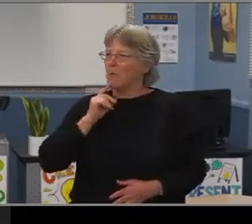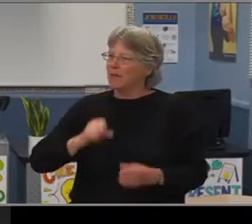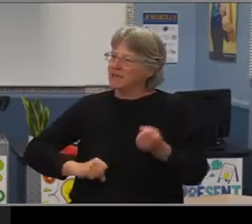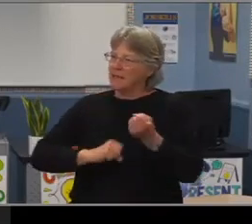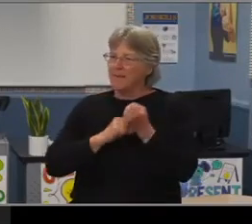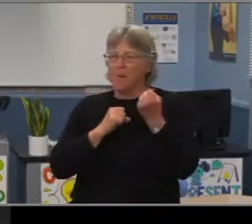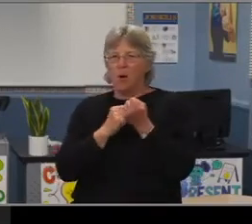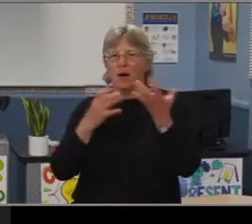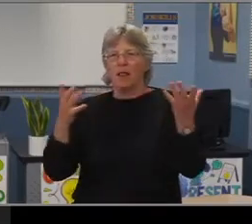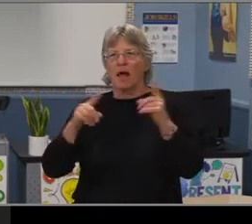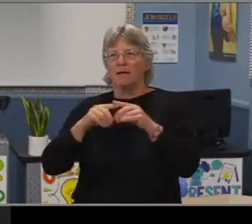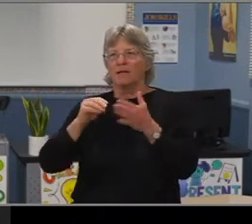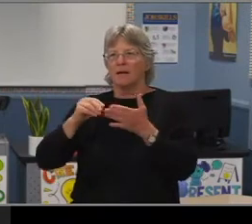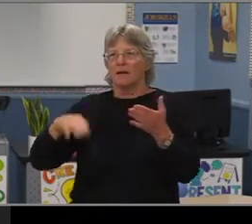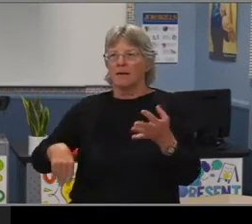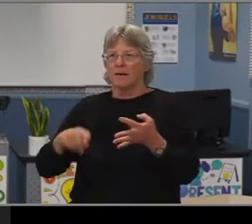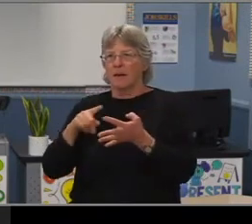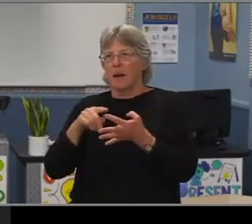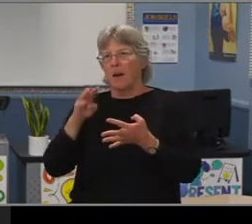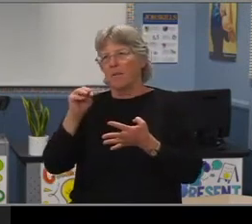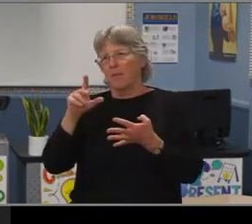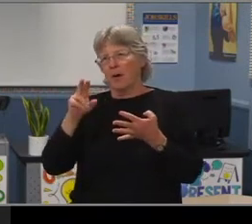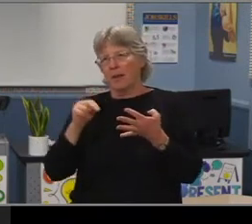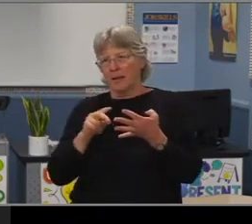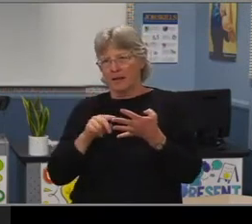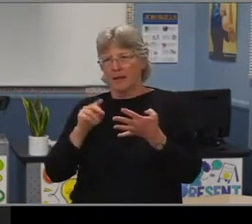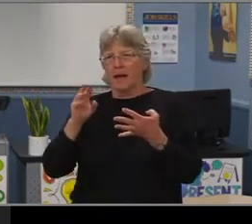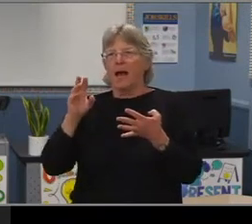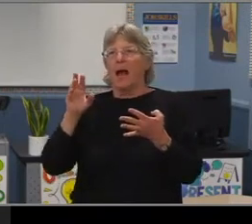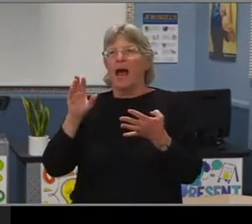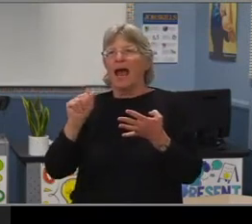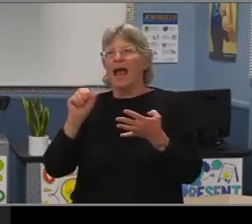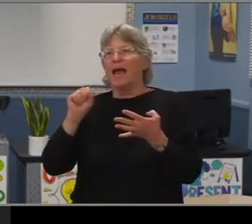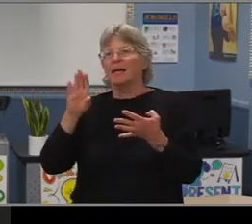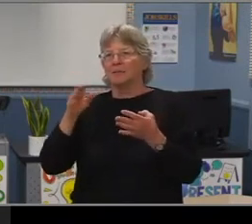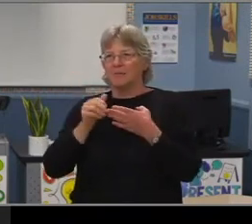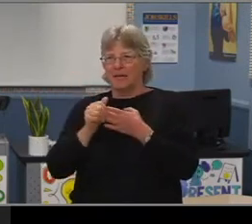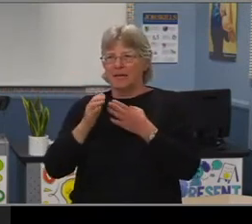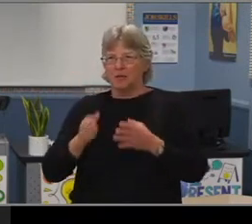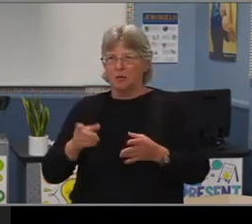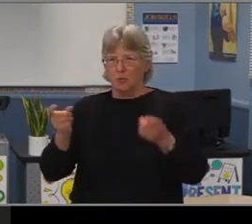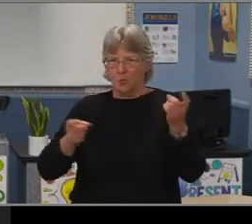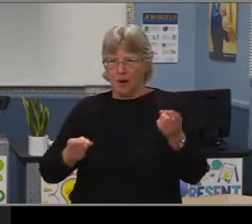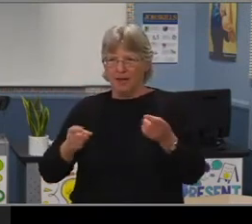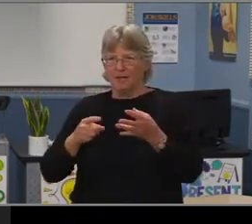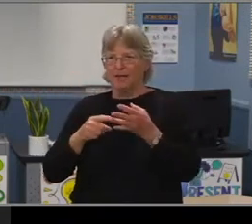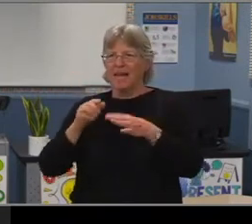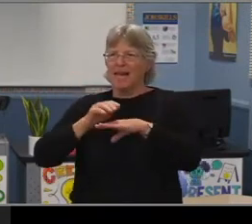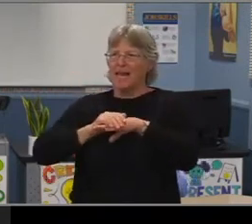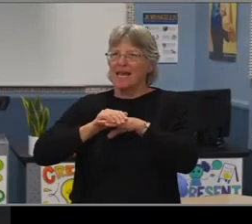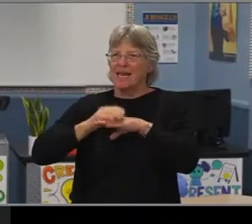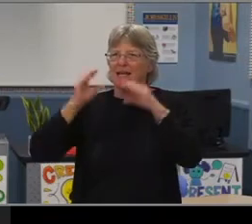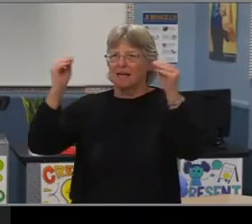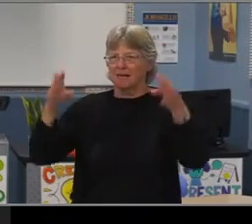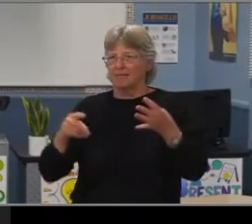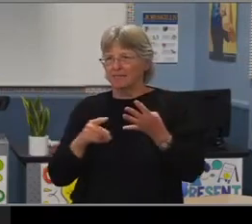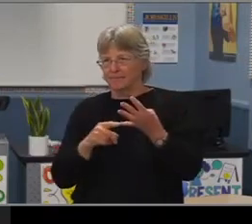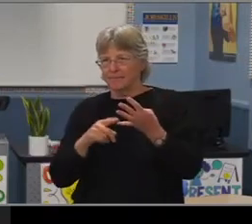Mrs. Moreland, Miss Granieri, our ASB director, one of our English teachers Miss Montooth, one of our Law teachers Mr. Newman,